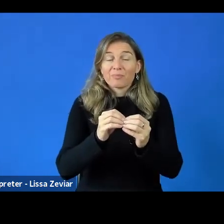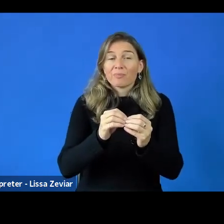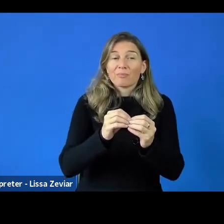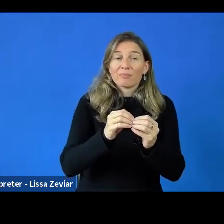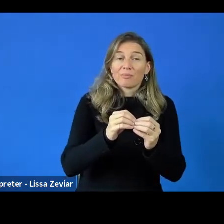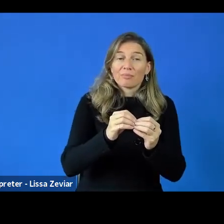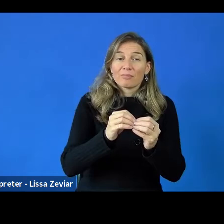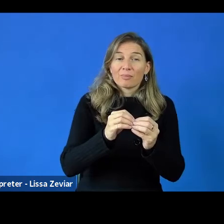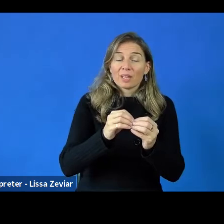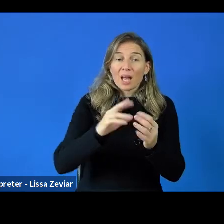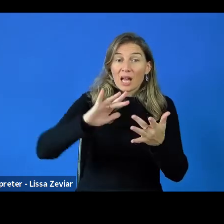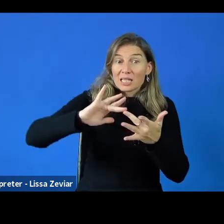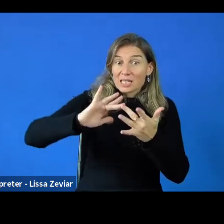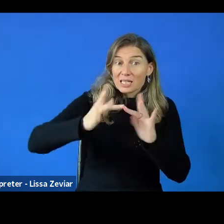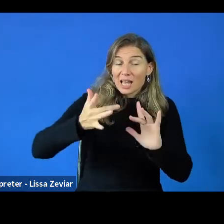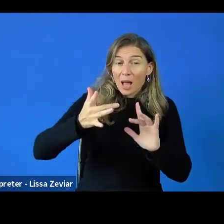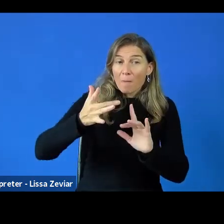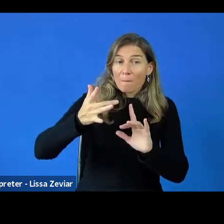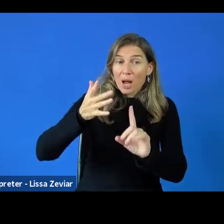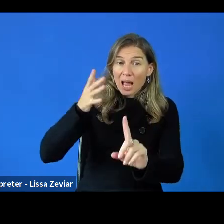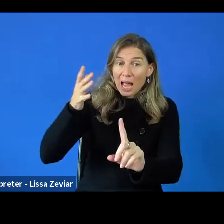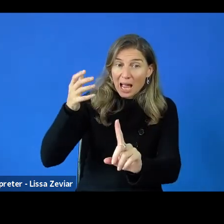But in transport, people with disabilities travel.